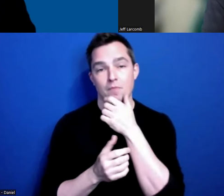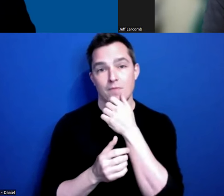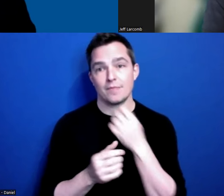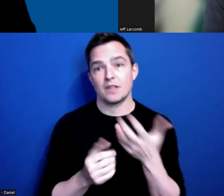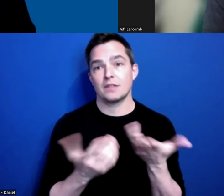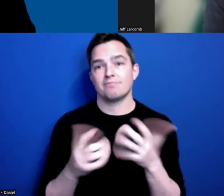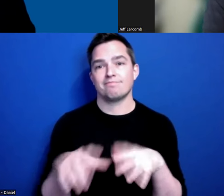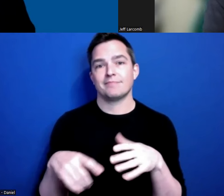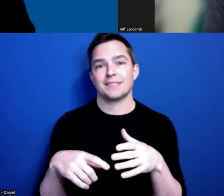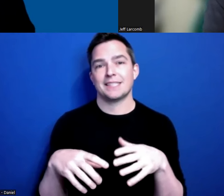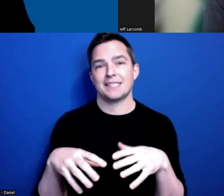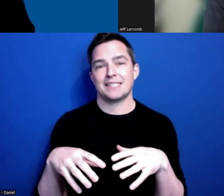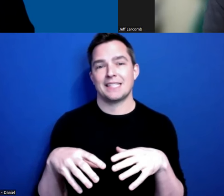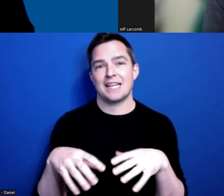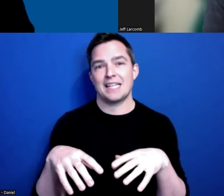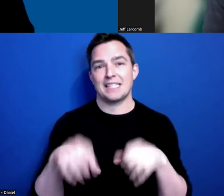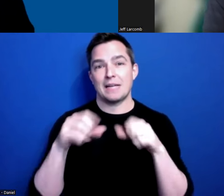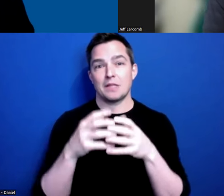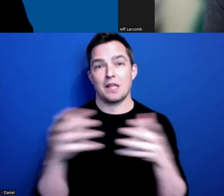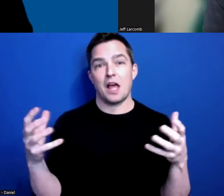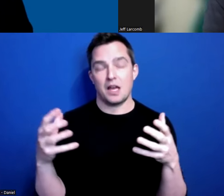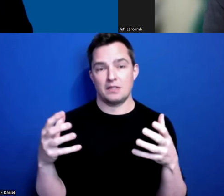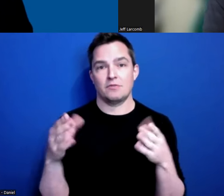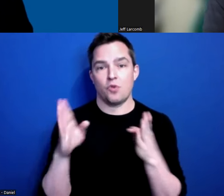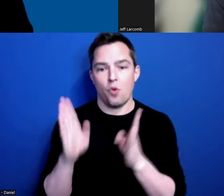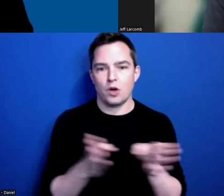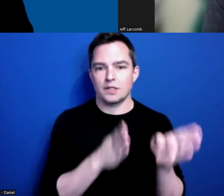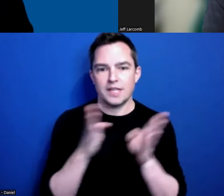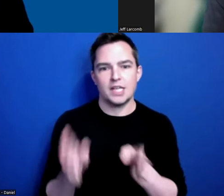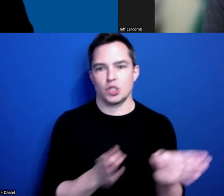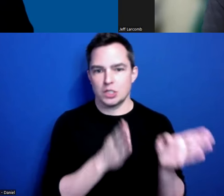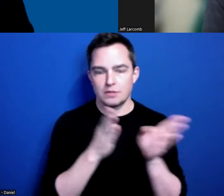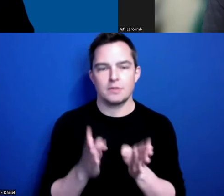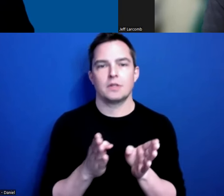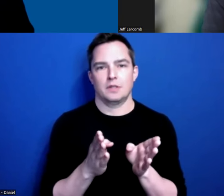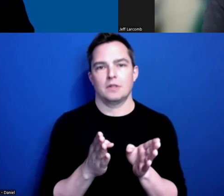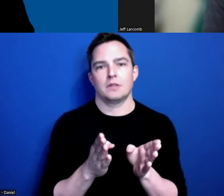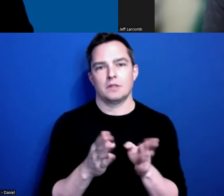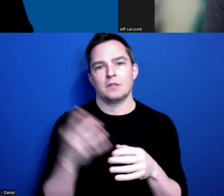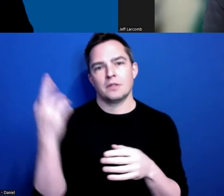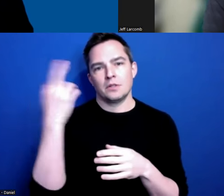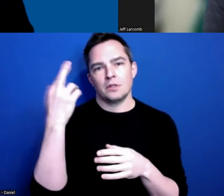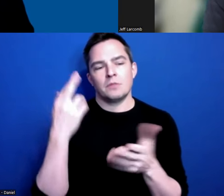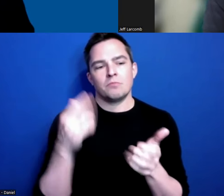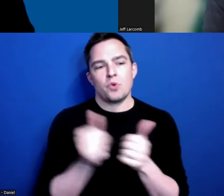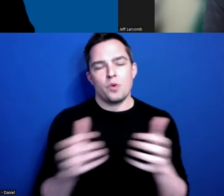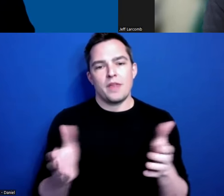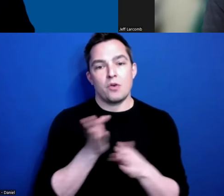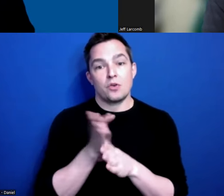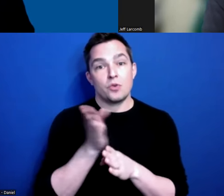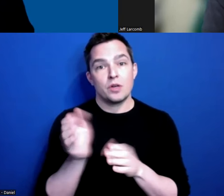It takes a lot of organization and planning, because without a career - without work,